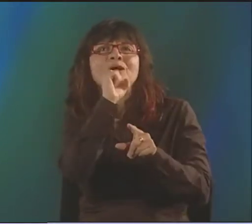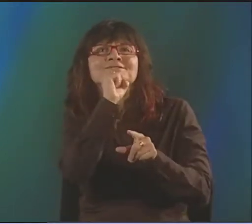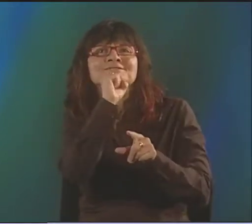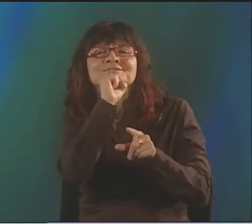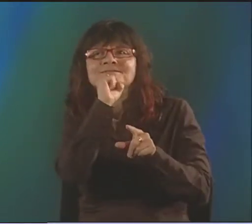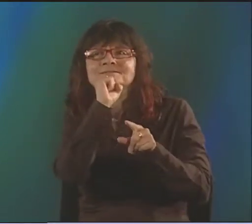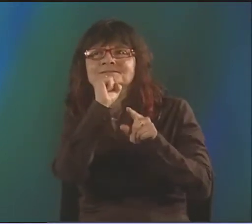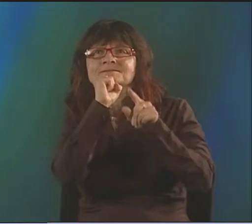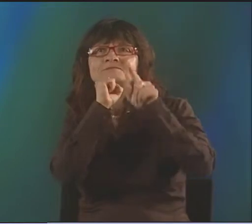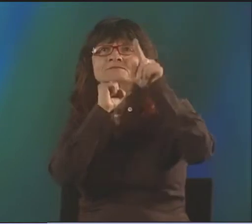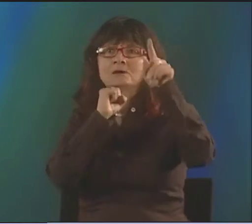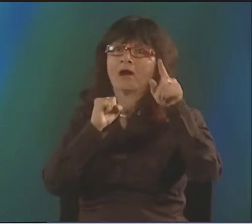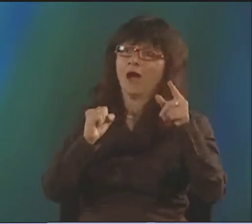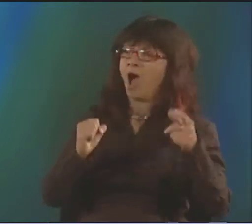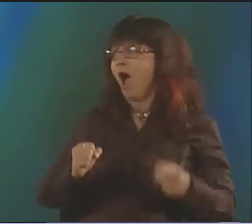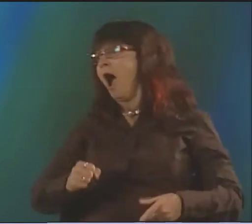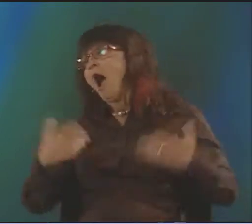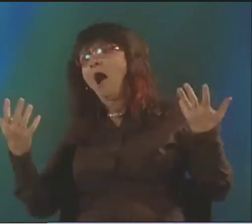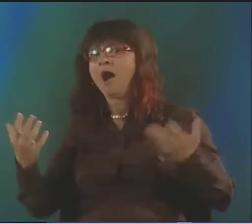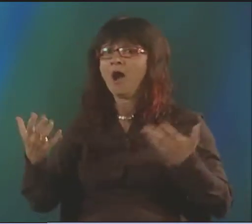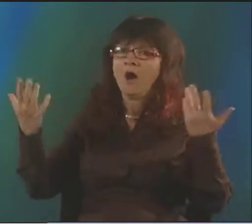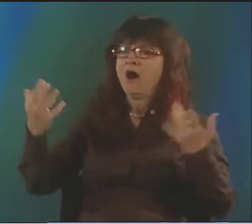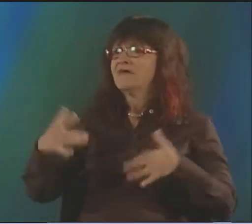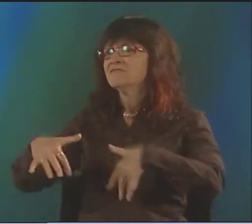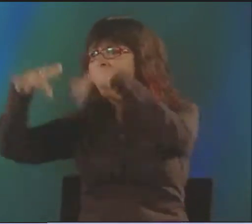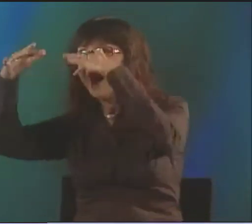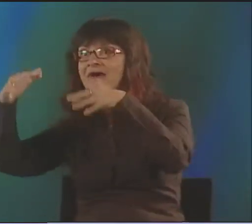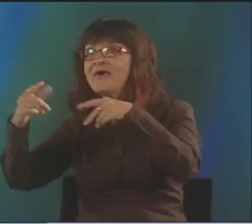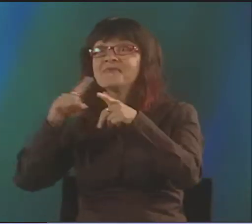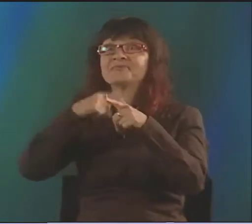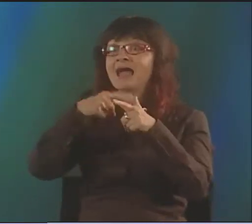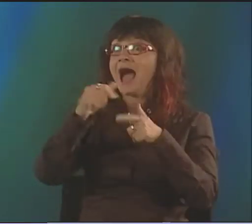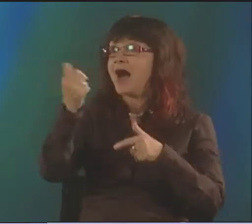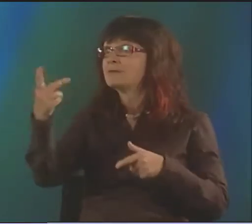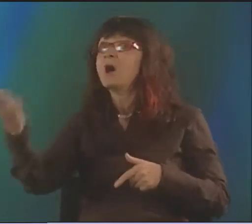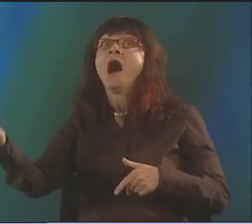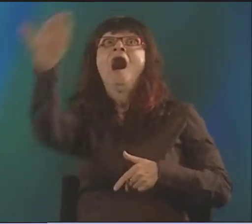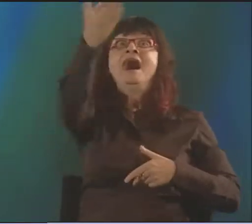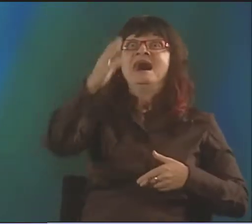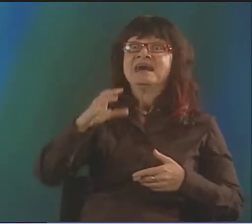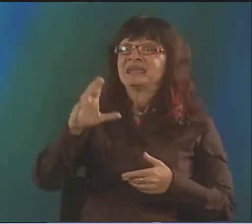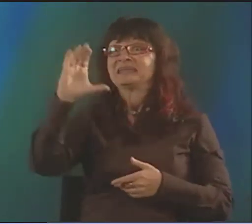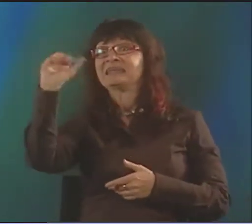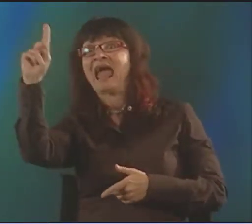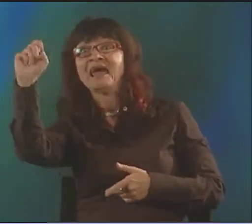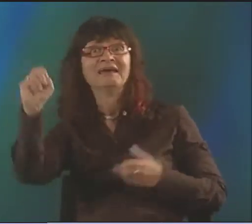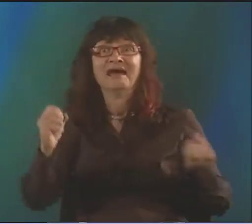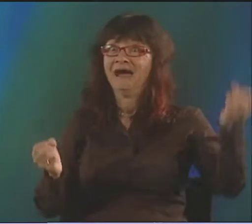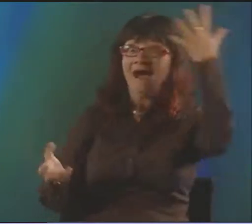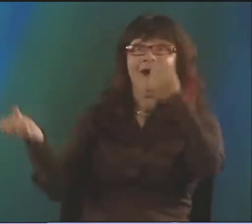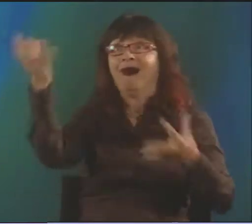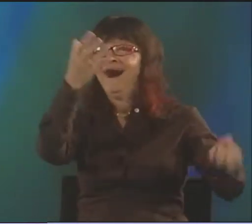SO I ASKED HIM, YOU KNOW, "WHAT THE MEANING OF ORANGE?" HE KIND OF COULDN'T ANSWER,